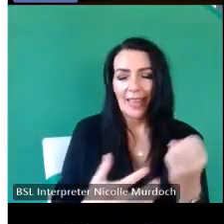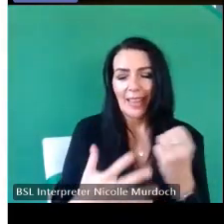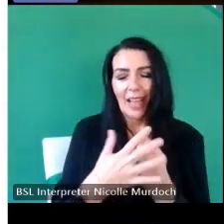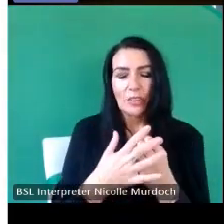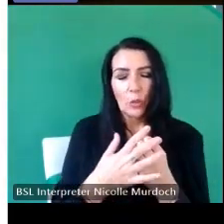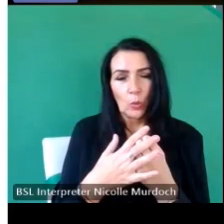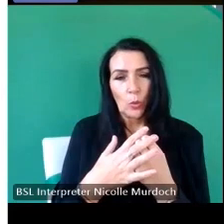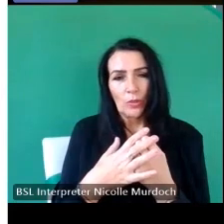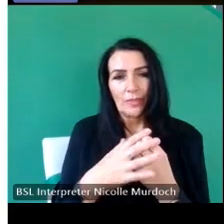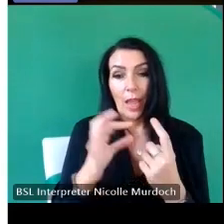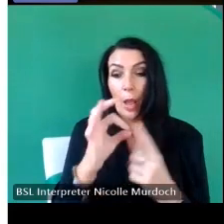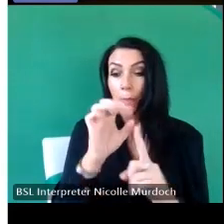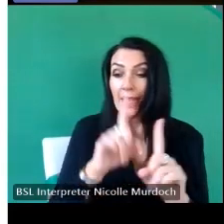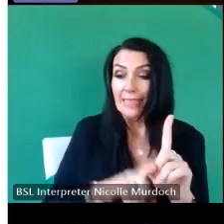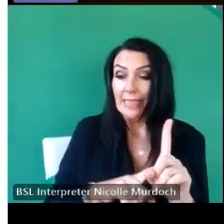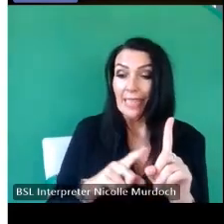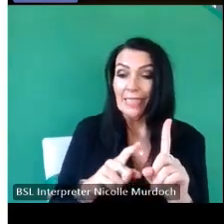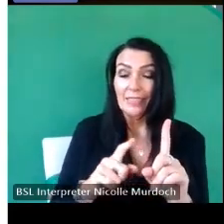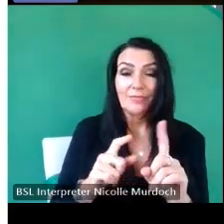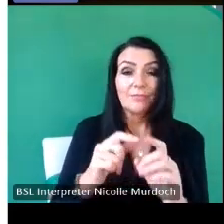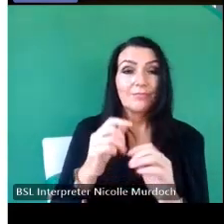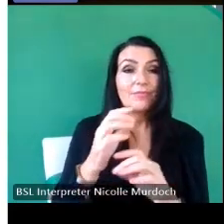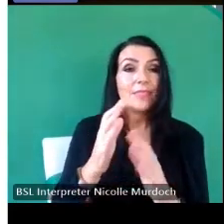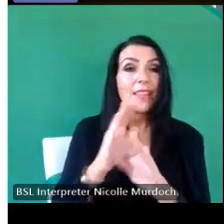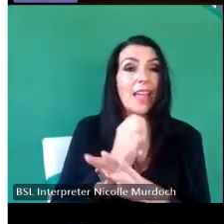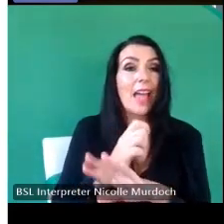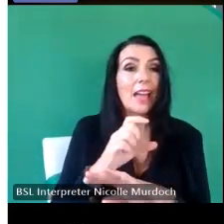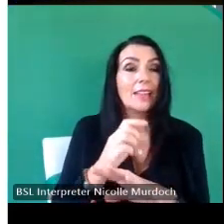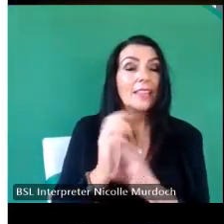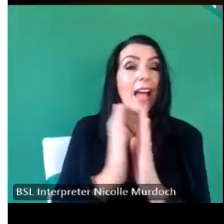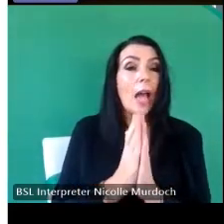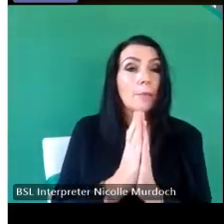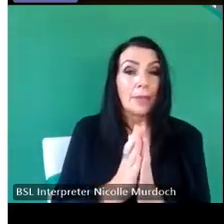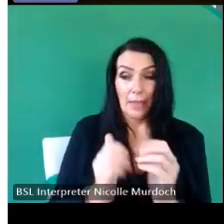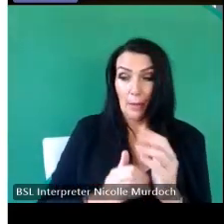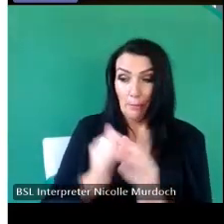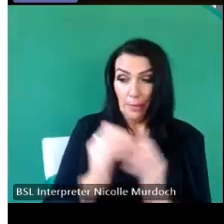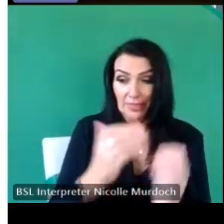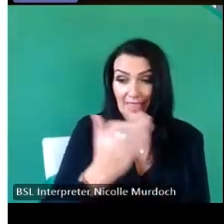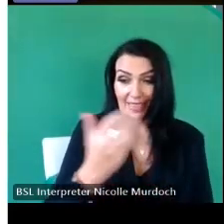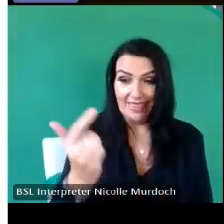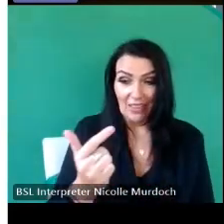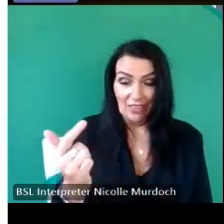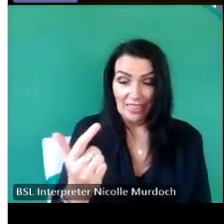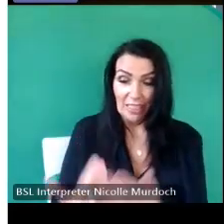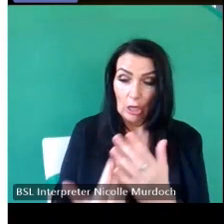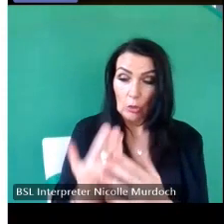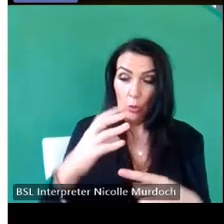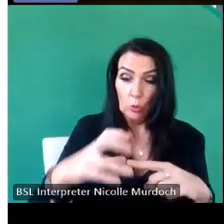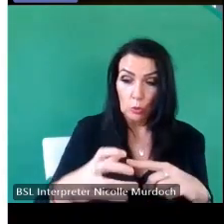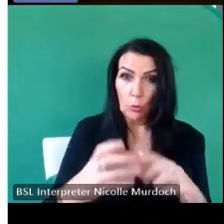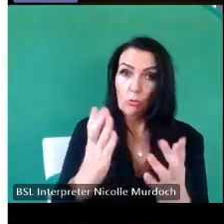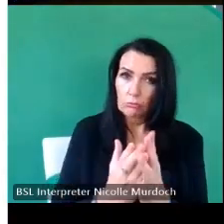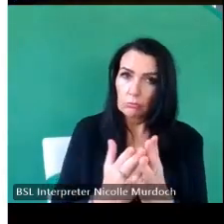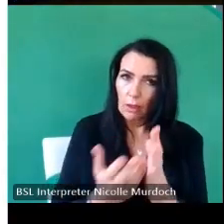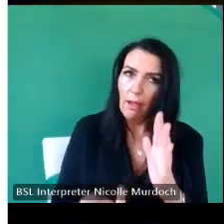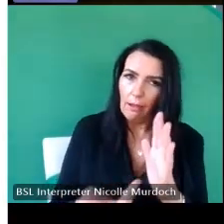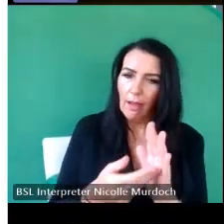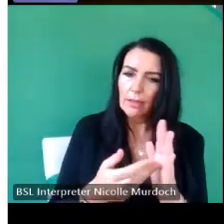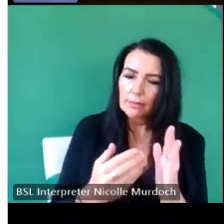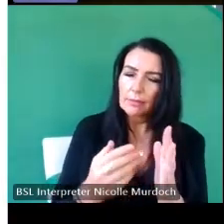Paisley ABY was rebuilt 1917 and a lot of the new stone has Mason's marks on them um so it's